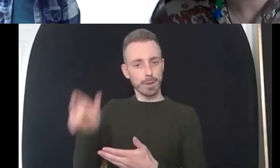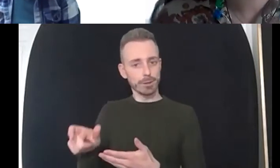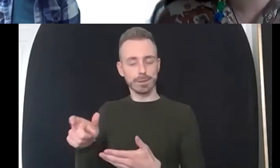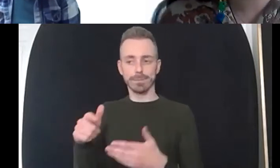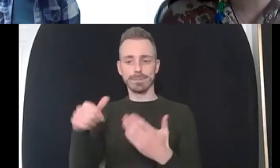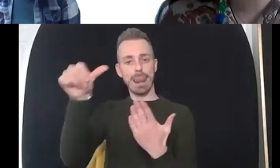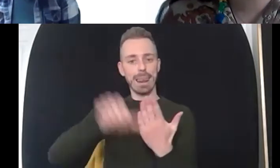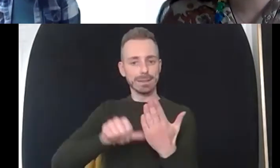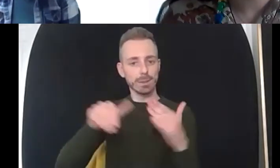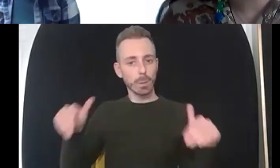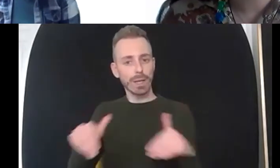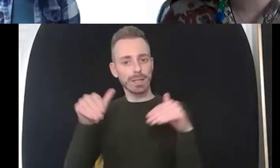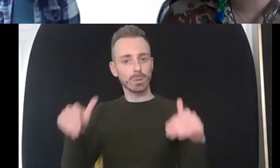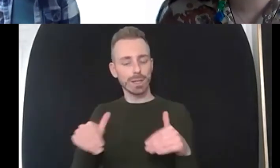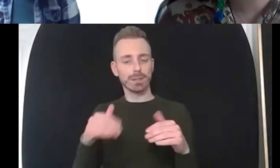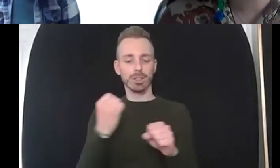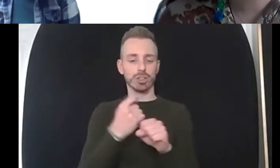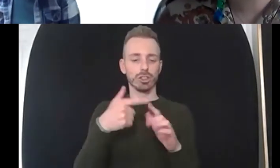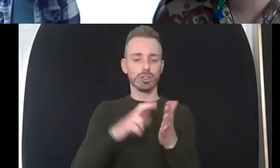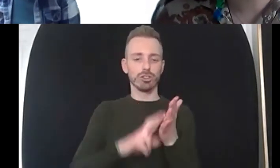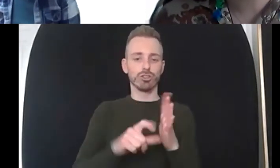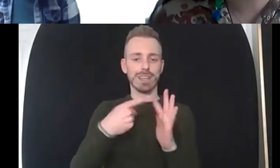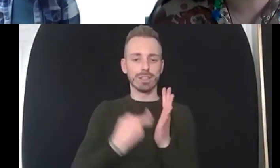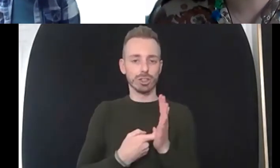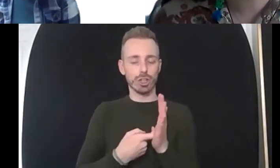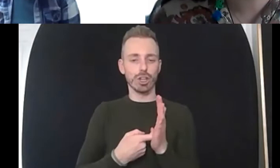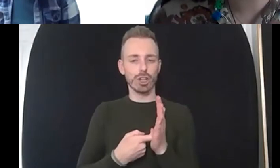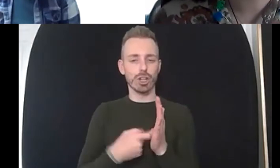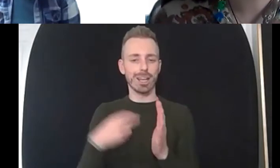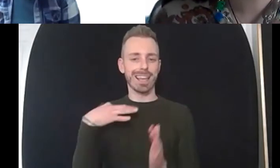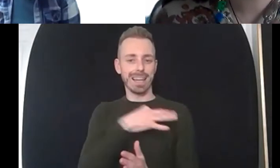for a long time and who has massive massive mental health problems due to gender dysphoria